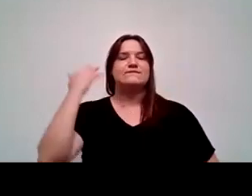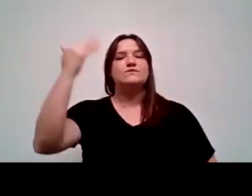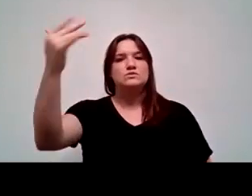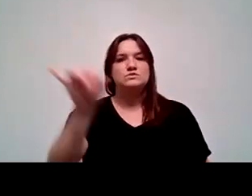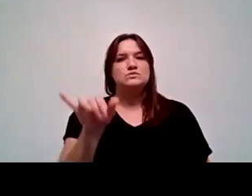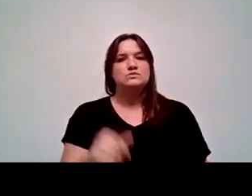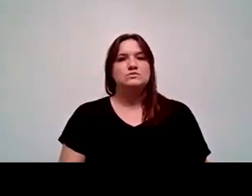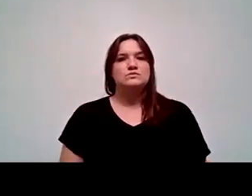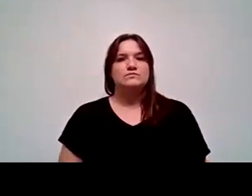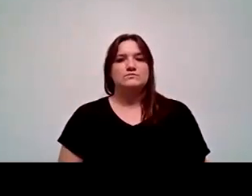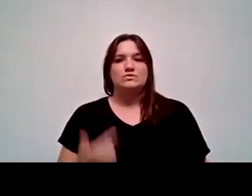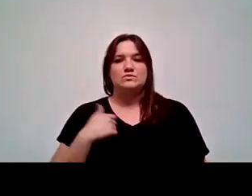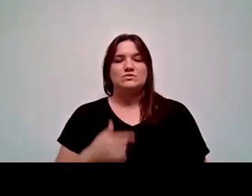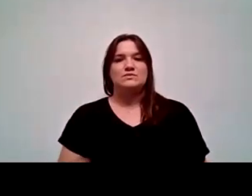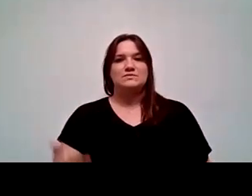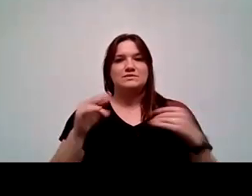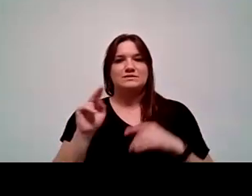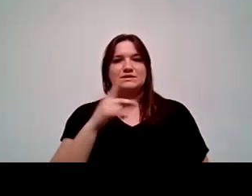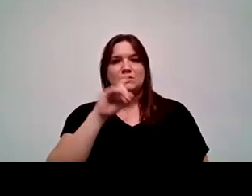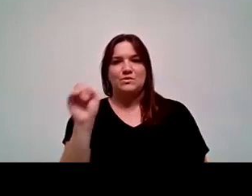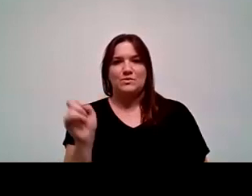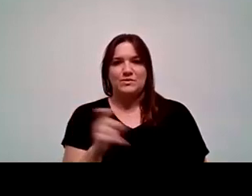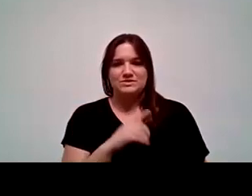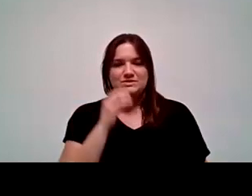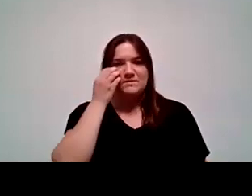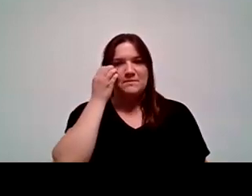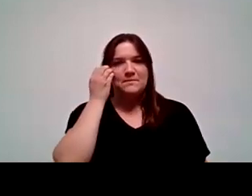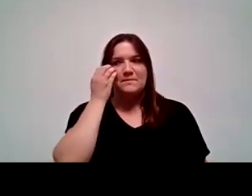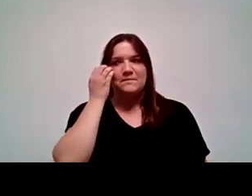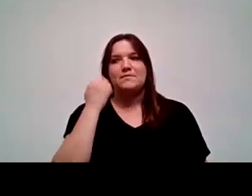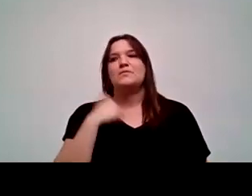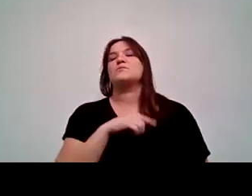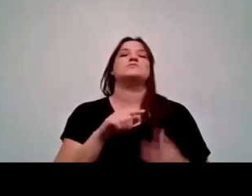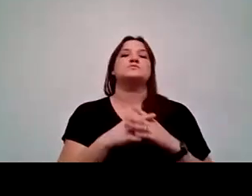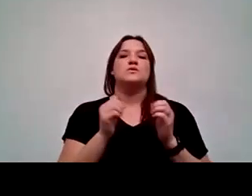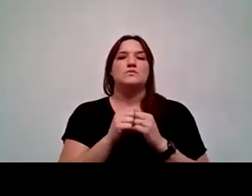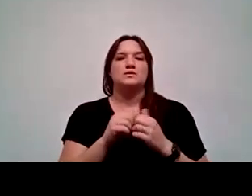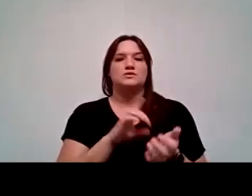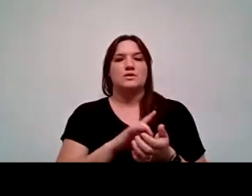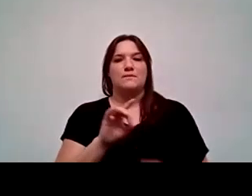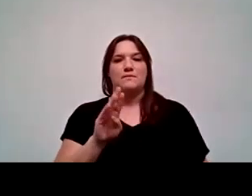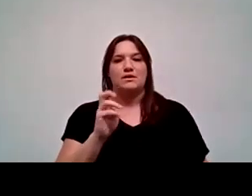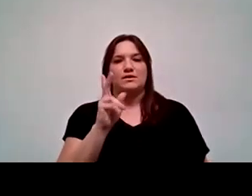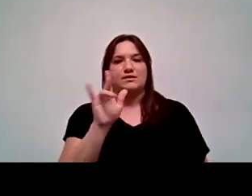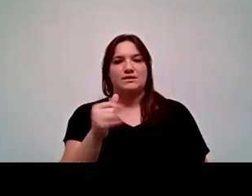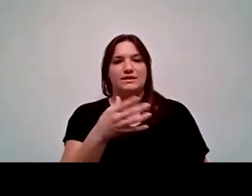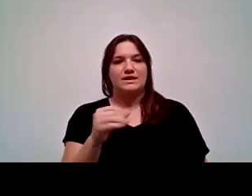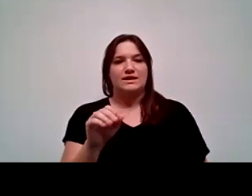So we'll move on to our second question, and we'll begin with Dr. Buckley and Dr. Armstrong.